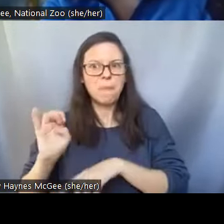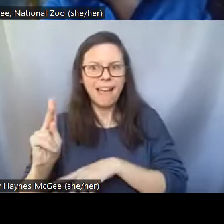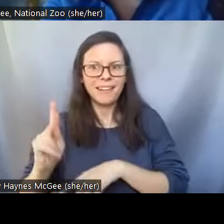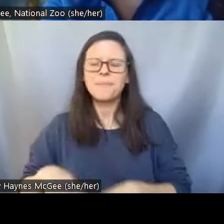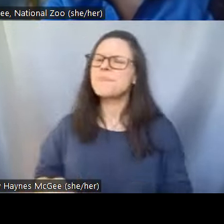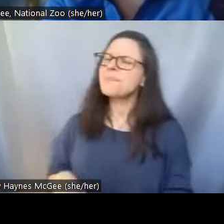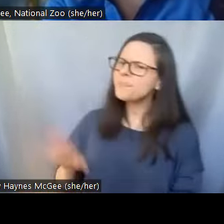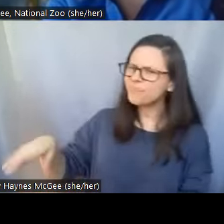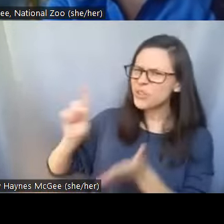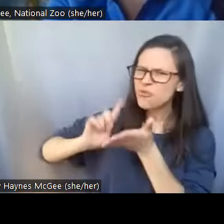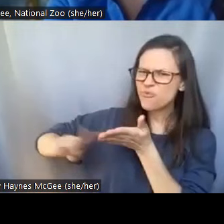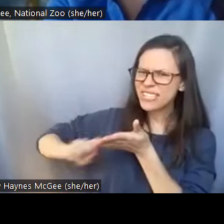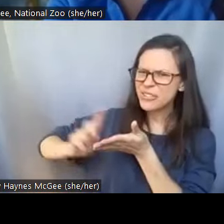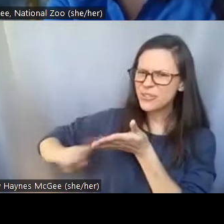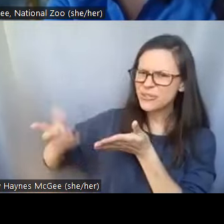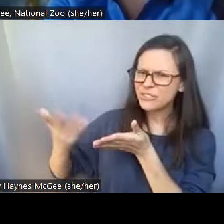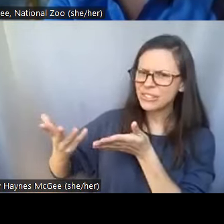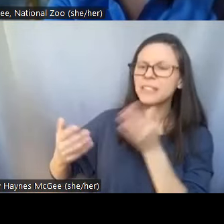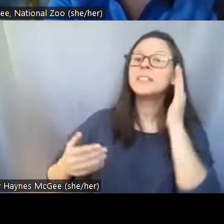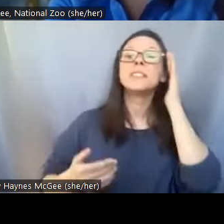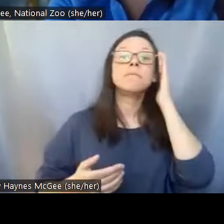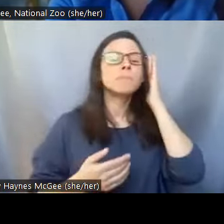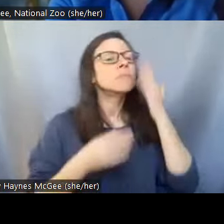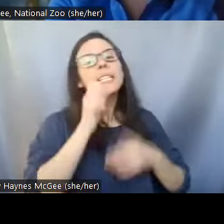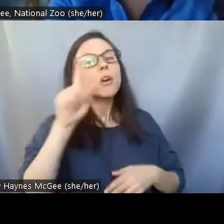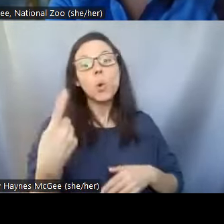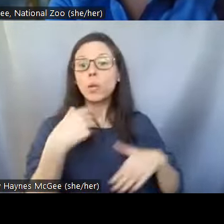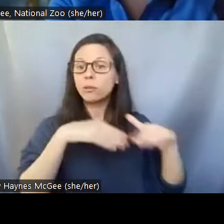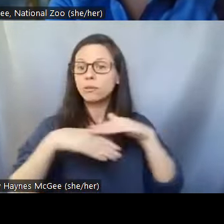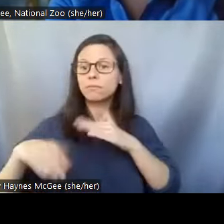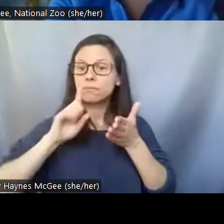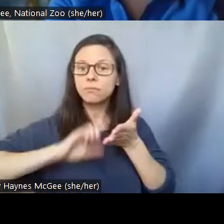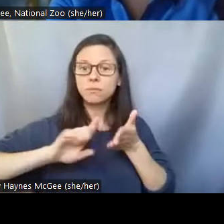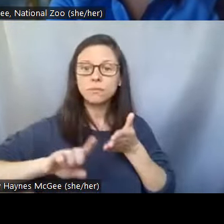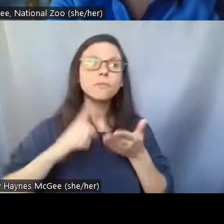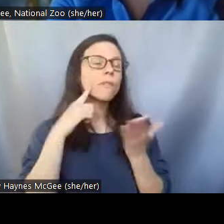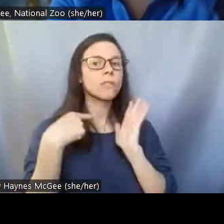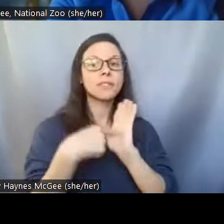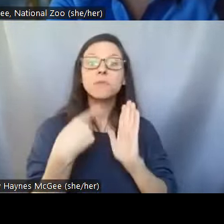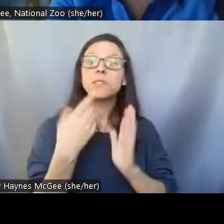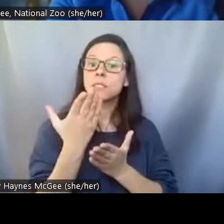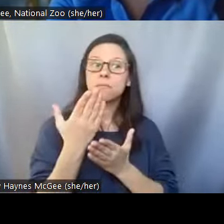For example we have scientists in the zoo that are using some of these samples to sequence the